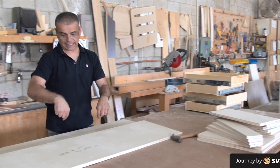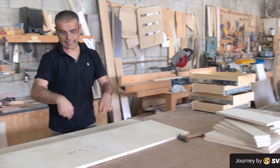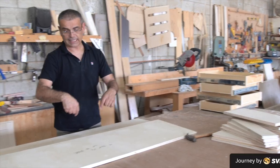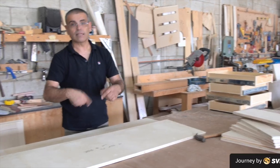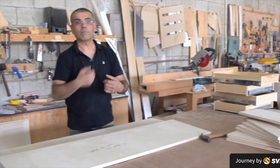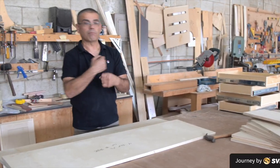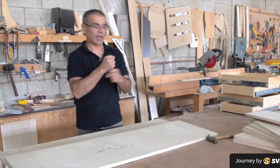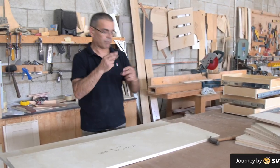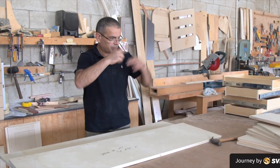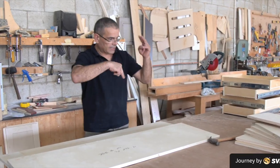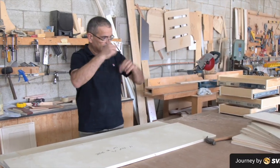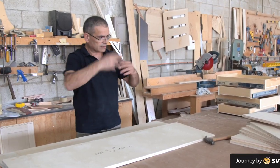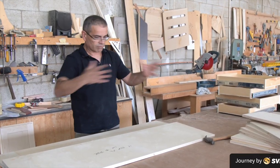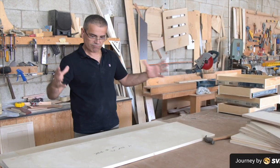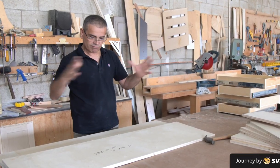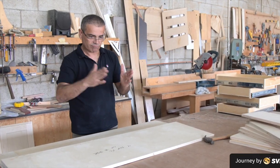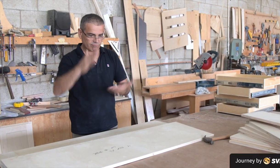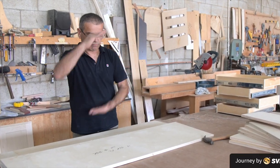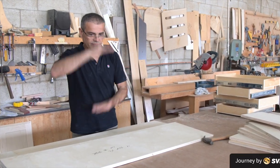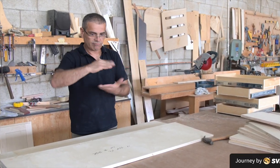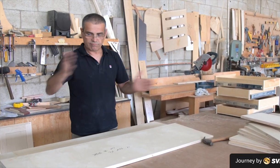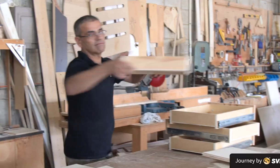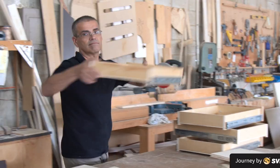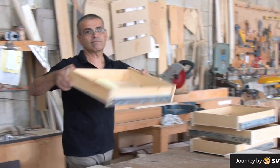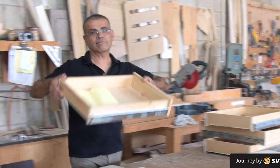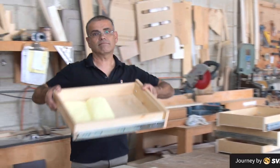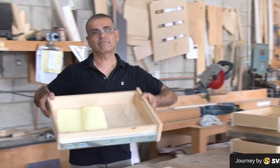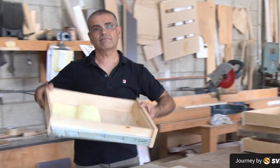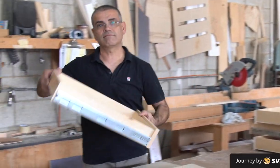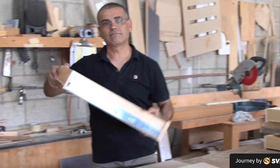spinning saw then take the wood and stack them up there. We use this to make and build things.